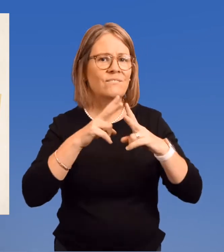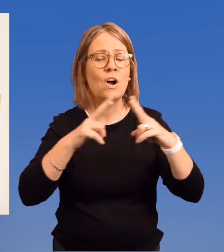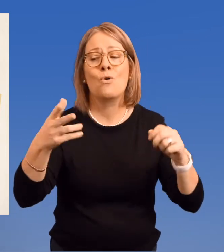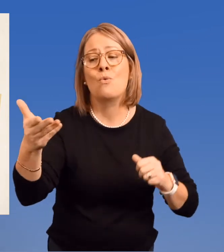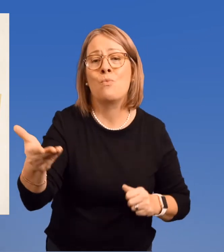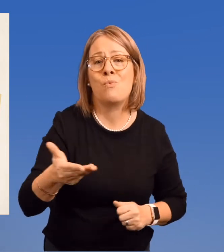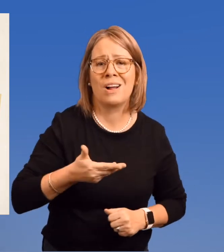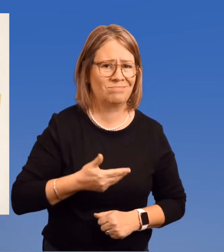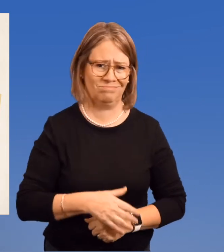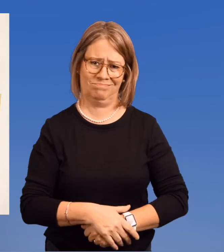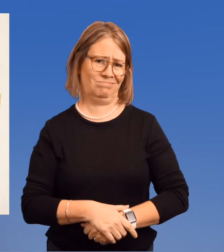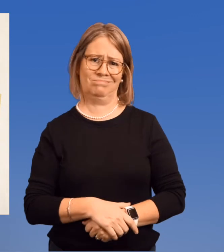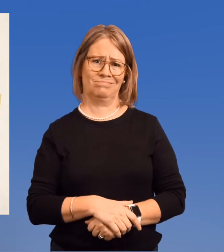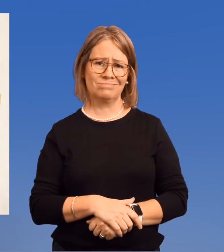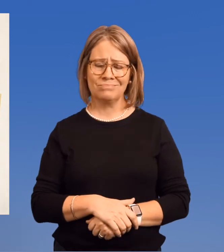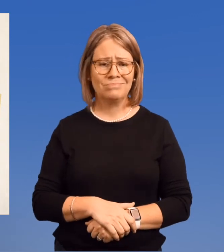Not very welcoming.